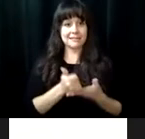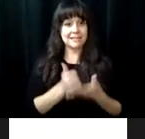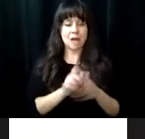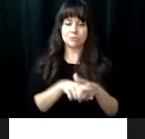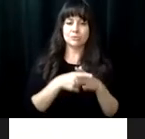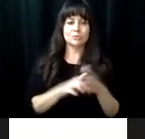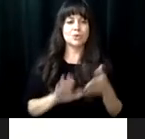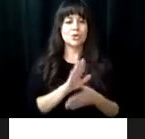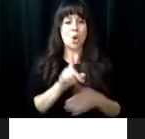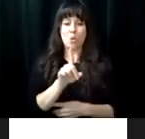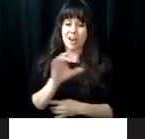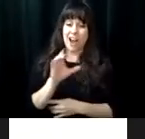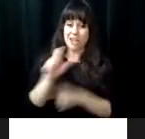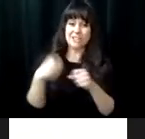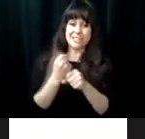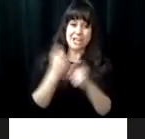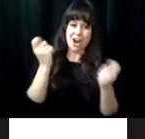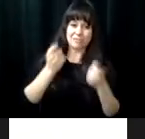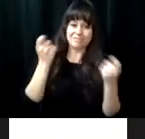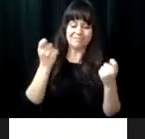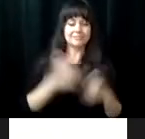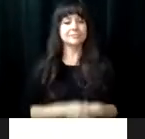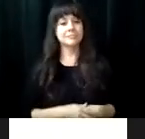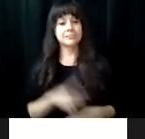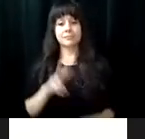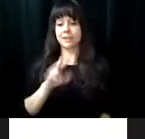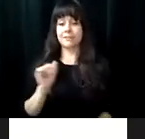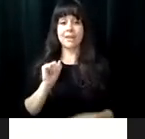tham, and I'm pleased to join the Department for the Blind and Vision